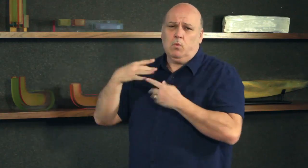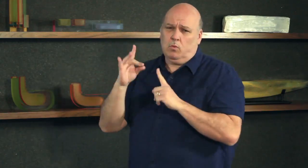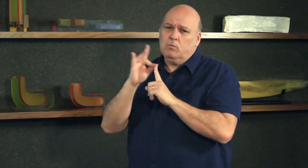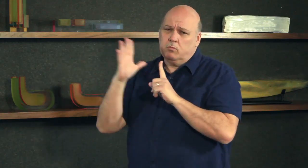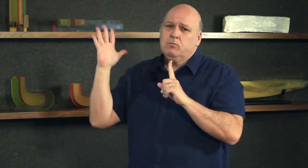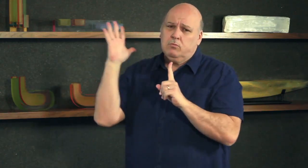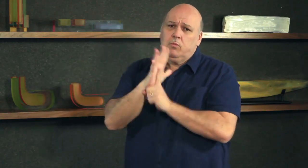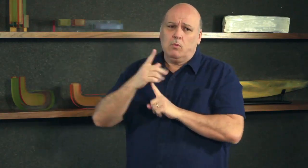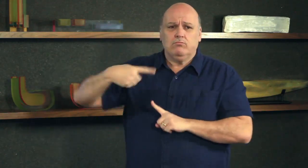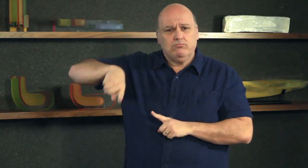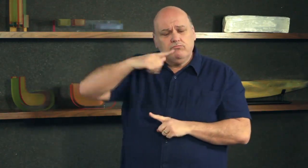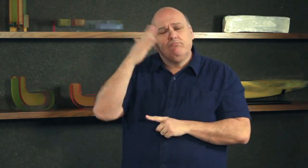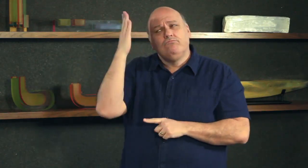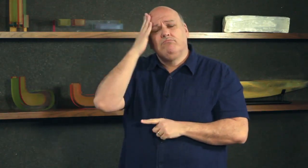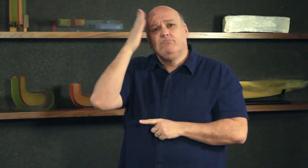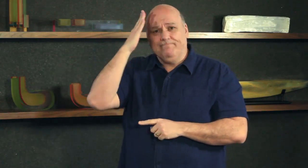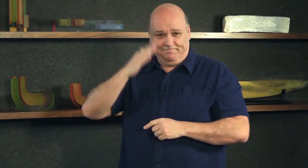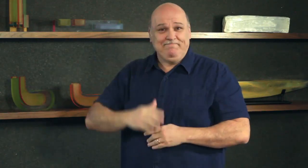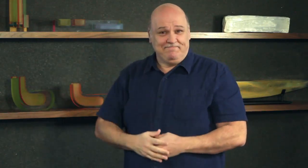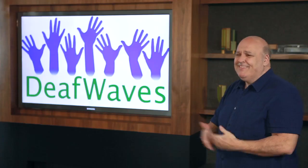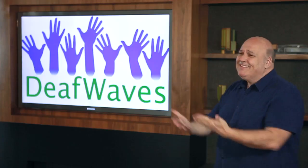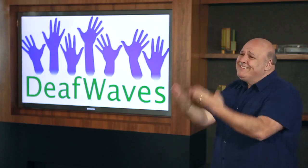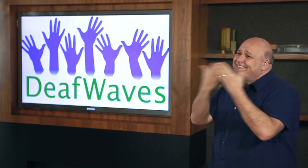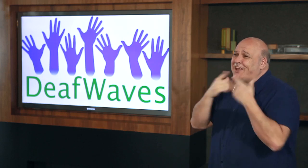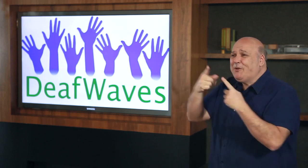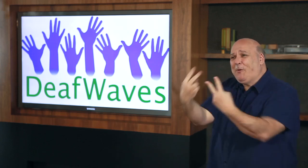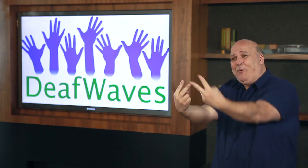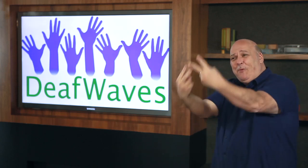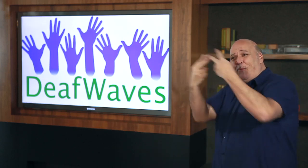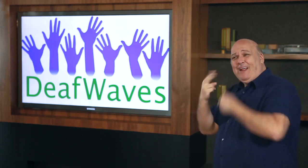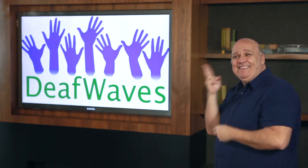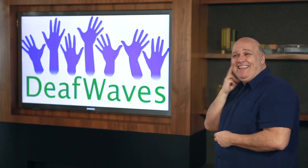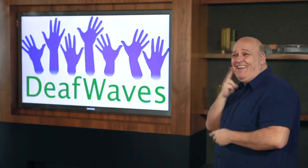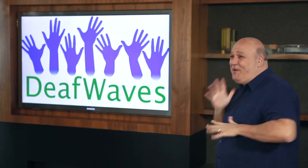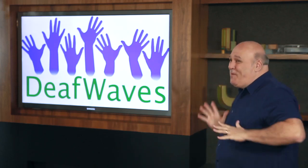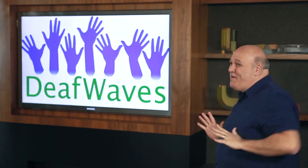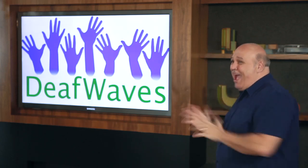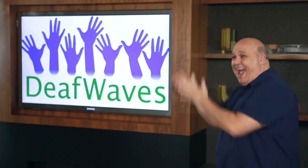Again, thank you for watching… you can contact